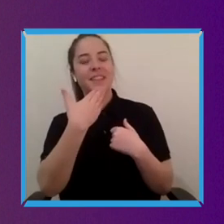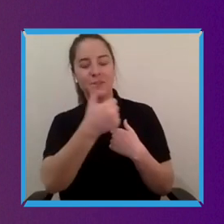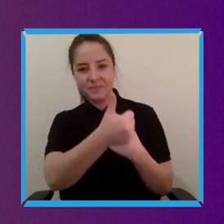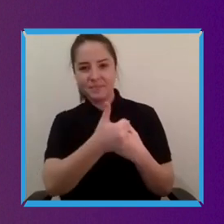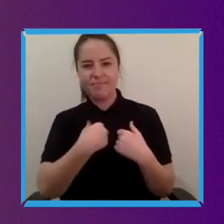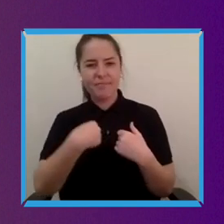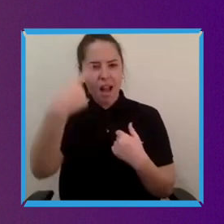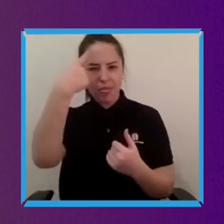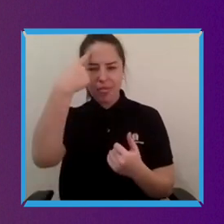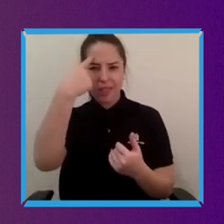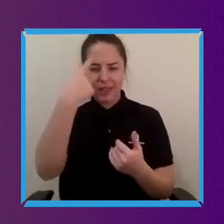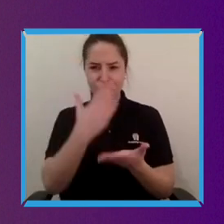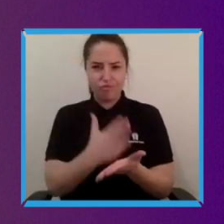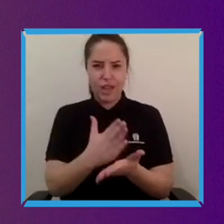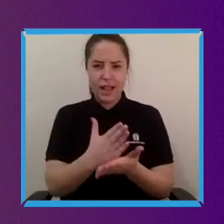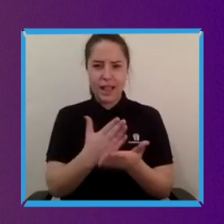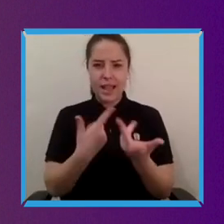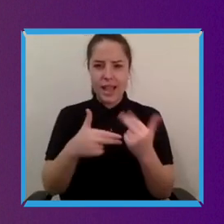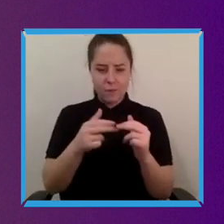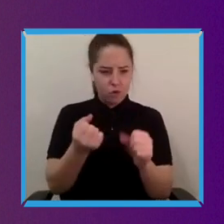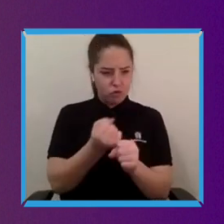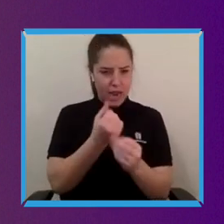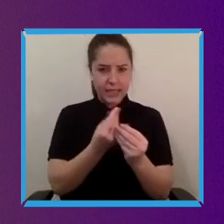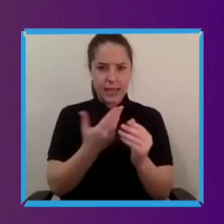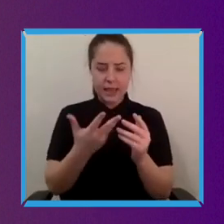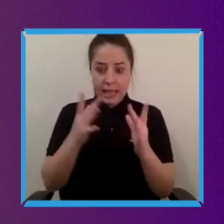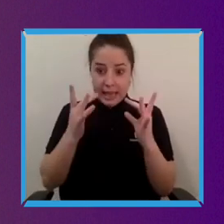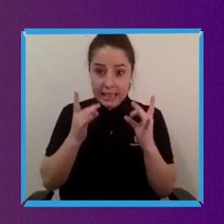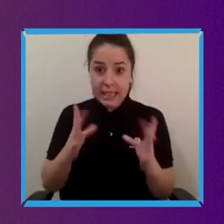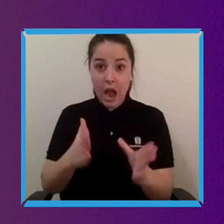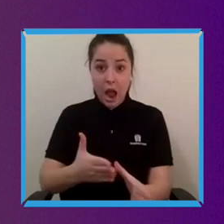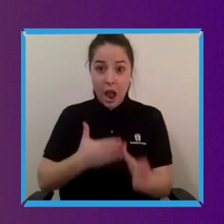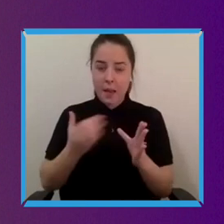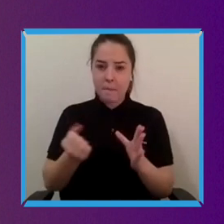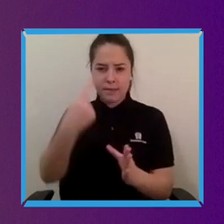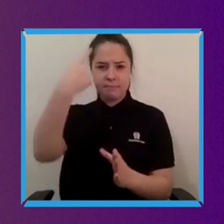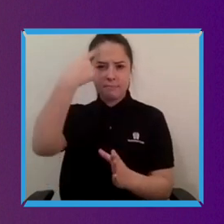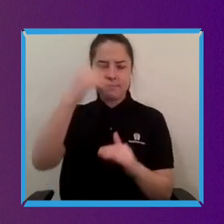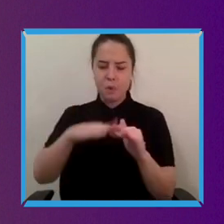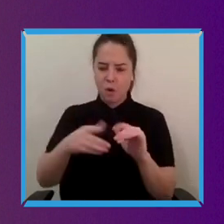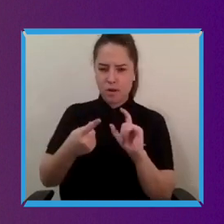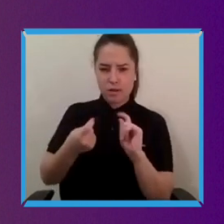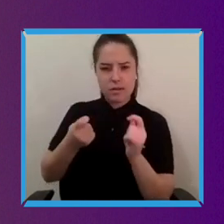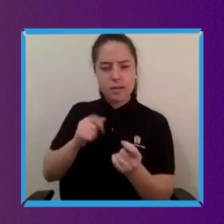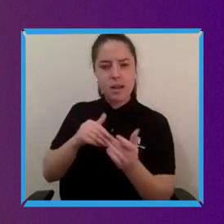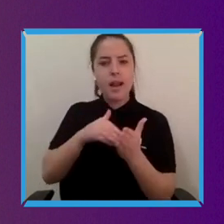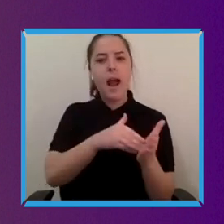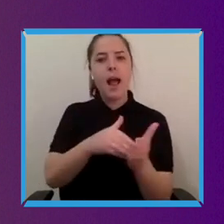optimising for designing for disability at the beginning it's just a great proxy for so many things like I say this sort of